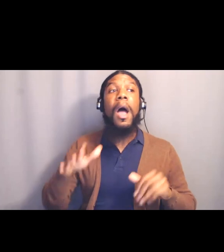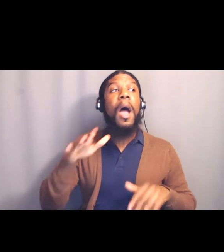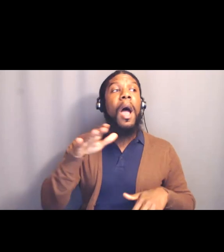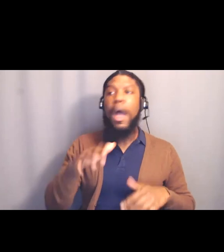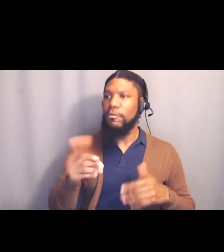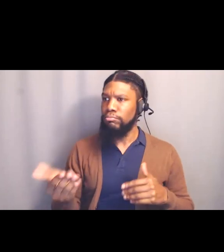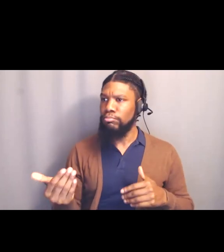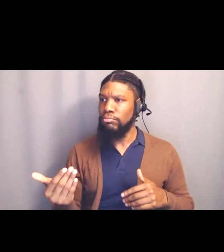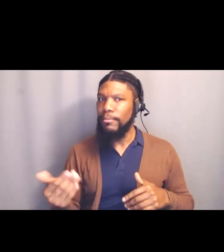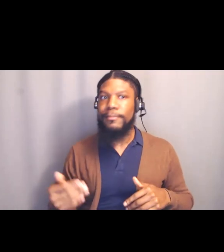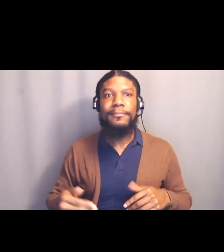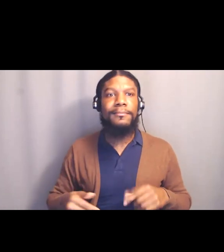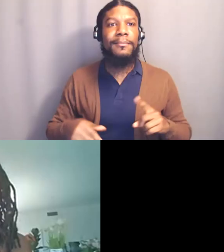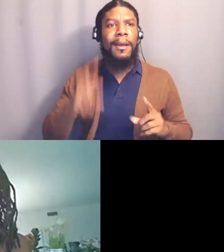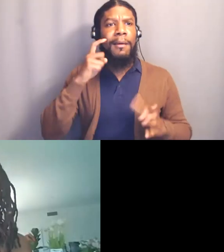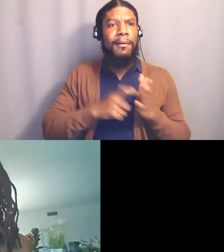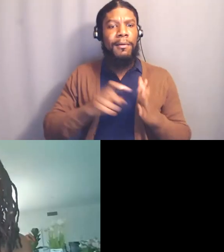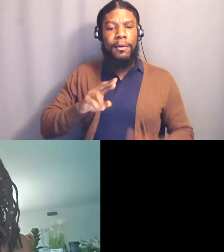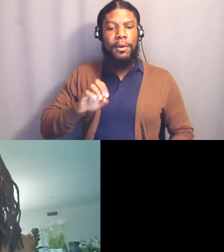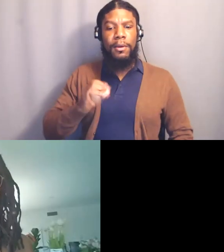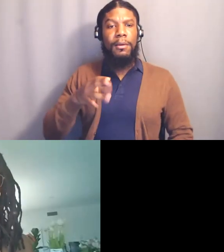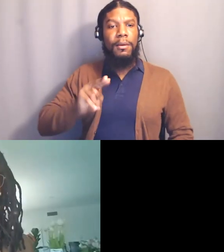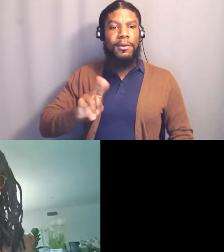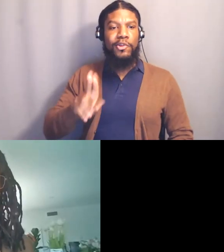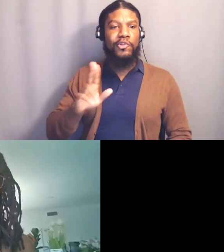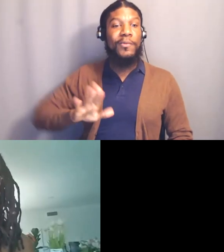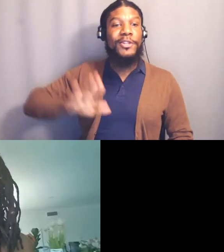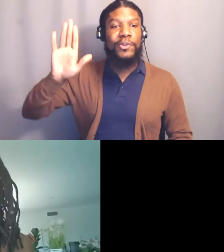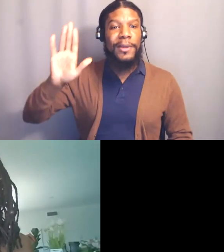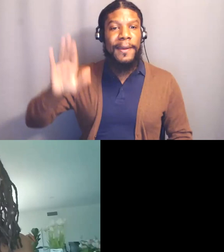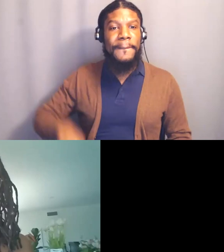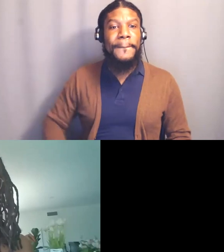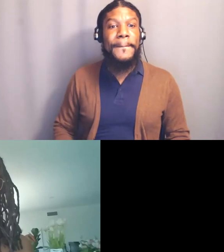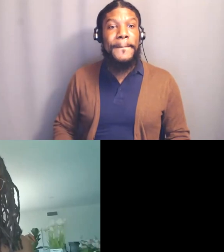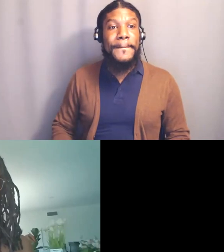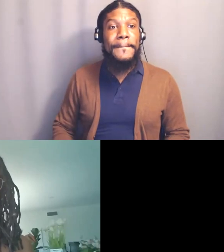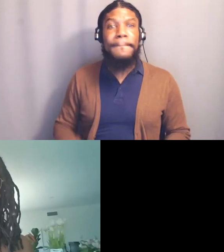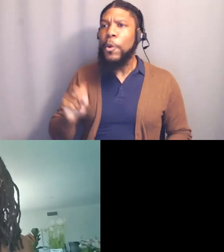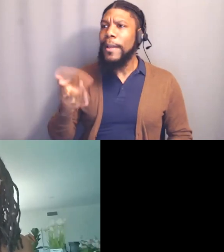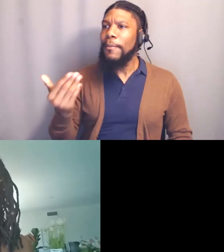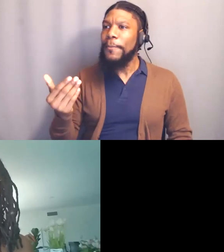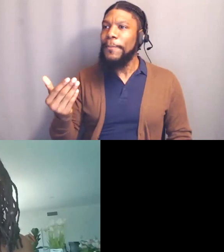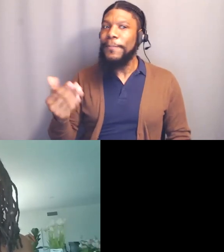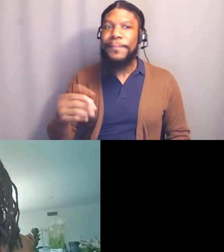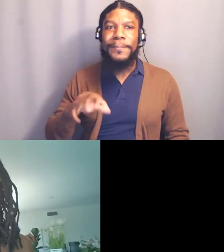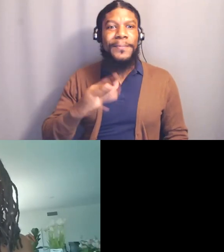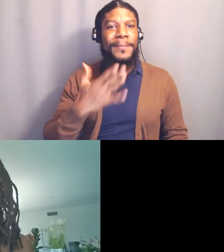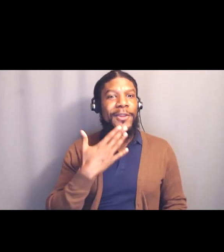I just noticed that Robyn was raising her hand. Okay Robyn, come on. Thank you, I appreciate it.